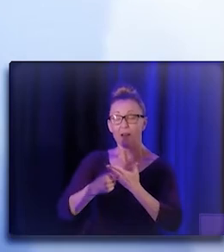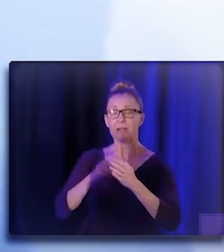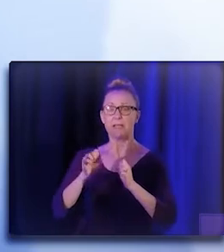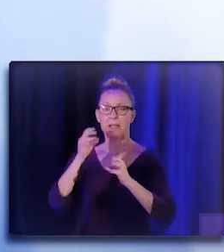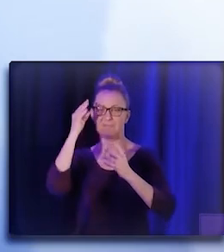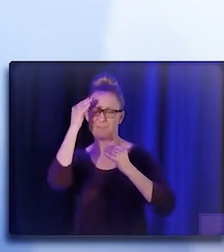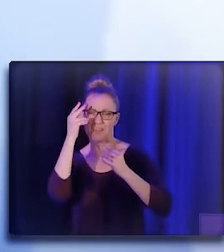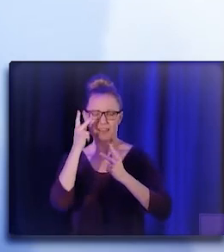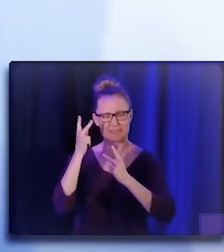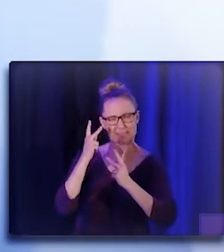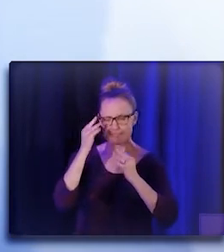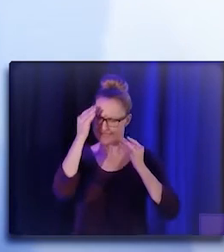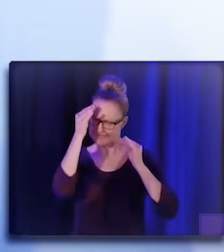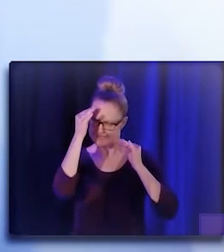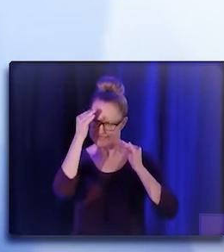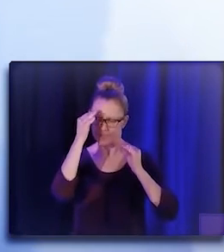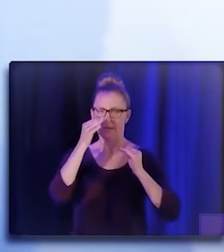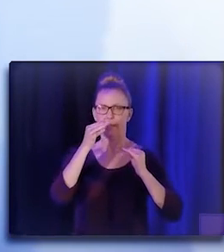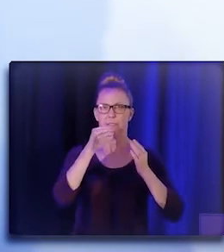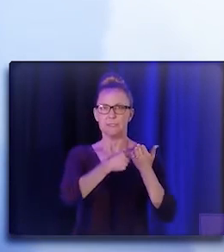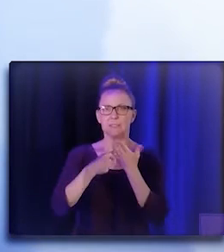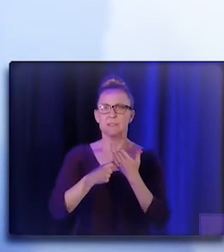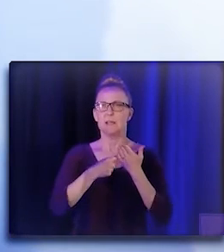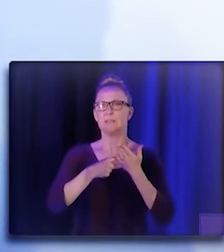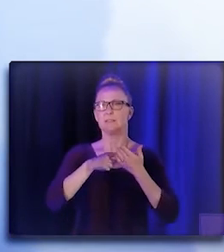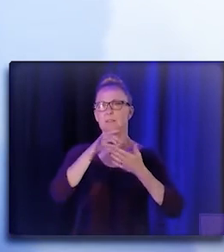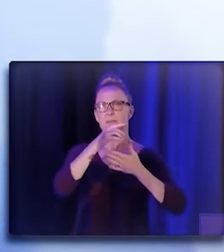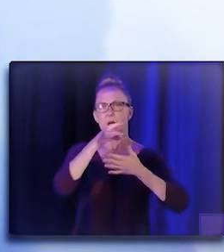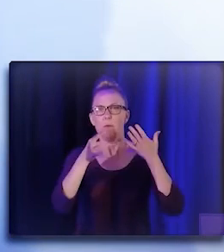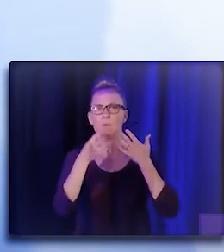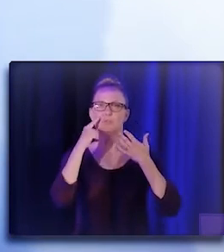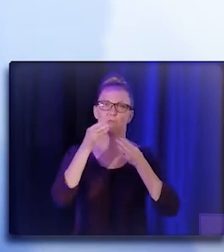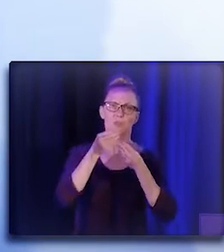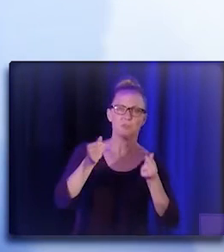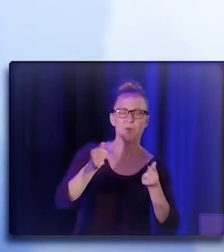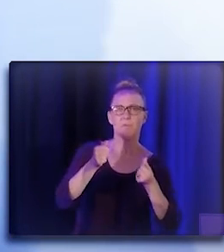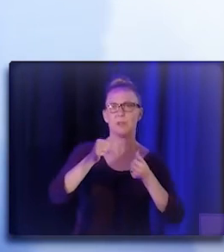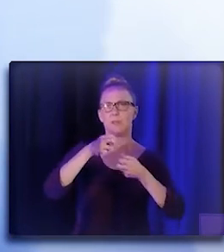and we can really think about how can we solve whatever is happening in the community.